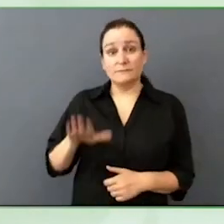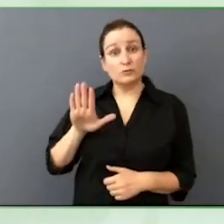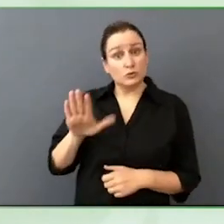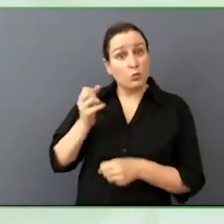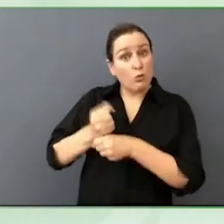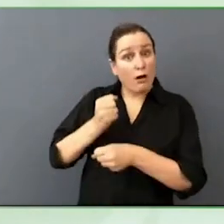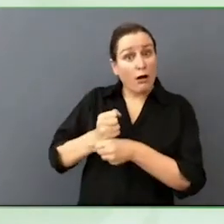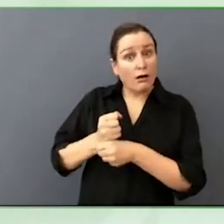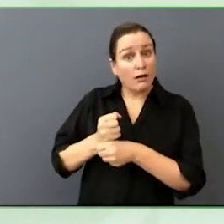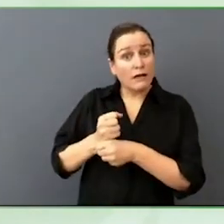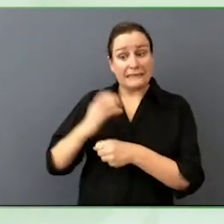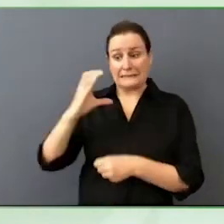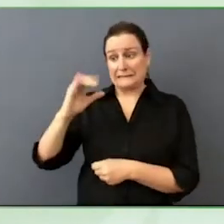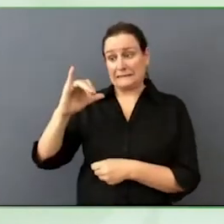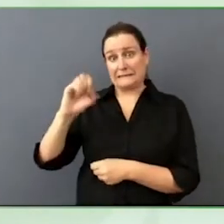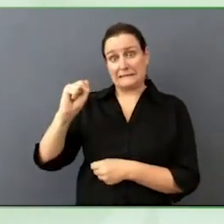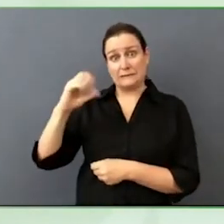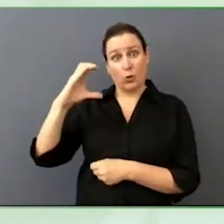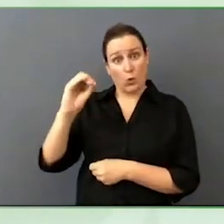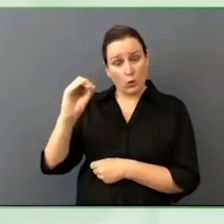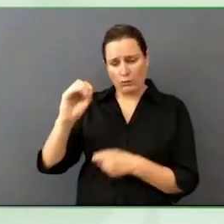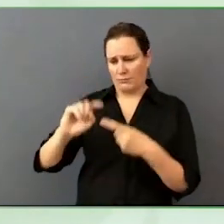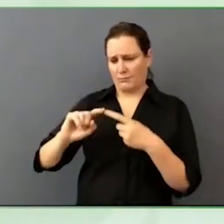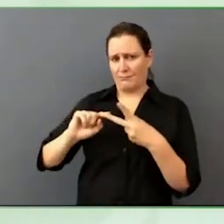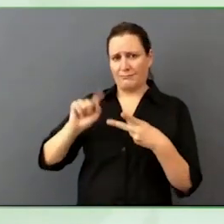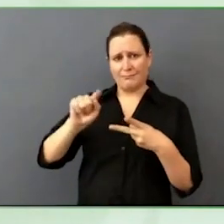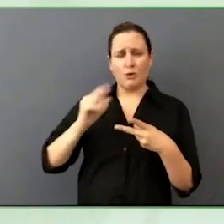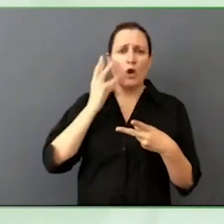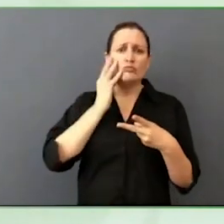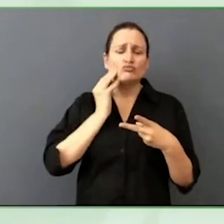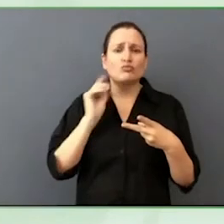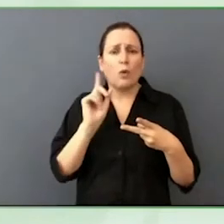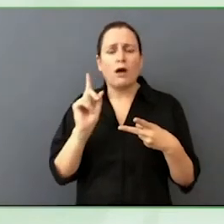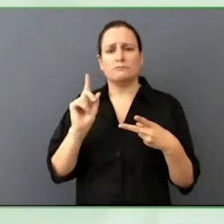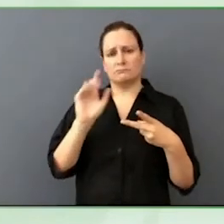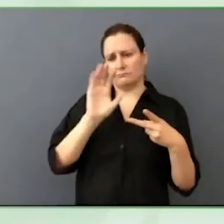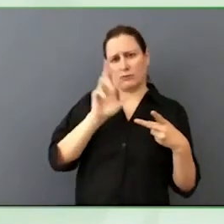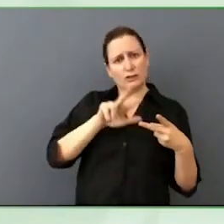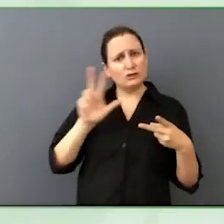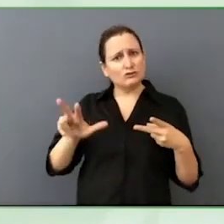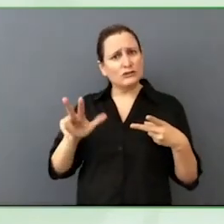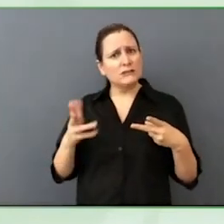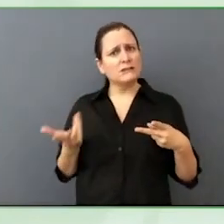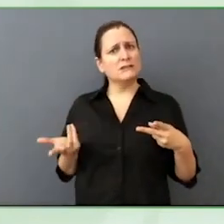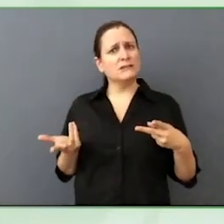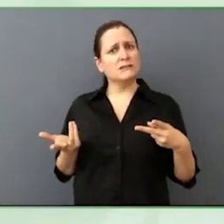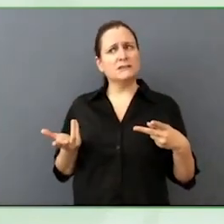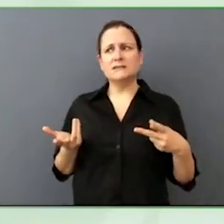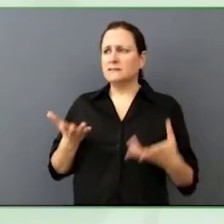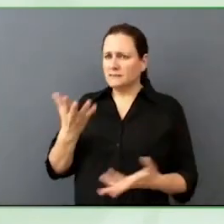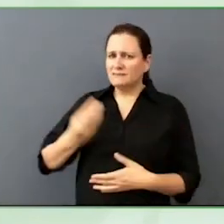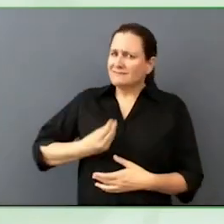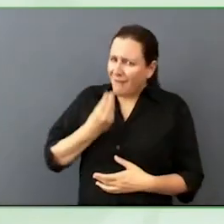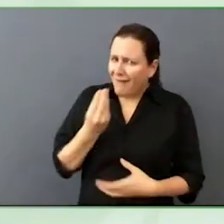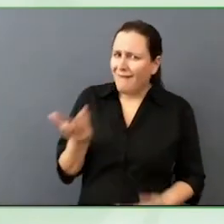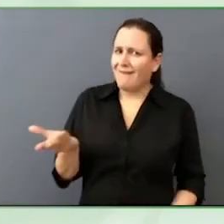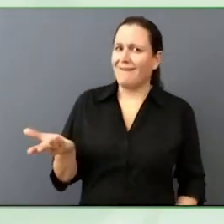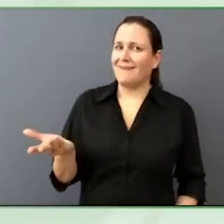What advice do you have your peers around the world that want to be seen and they want to contribute and they want to be part of these